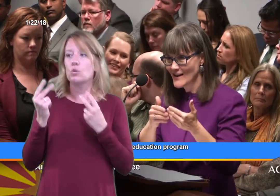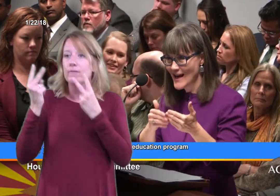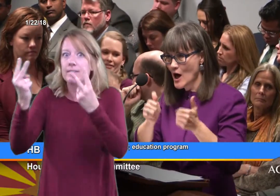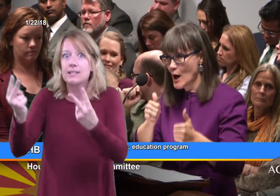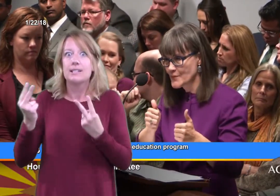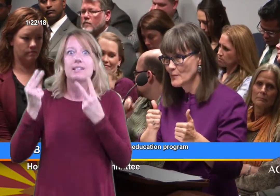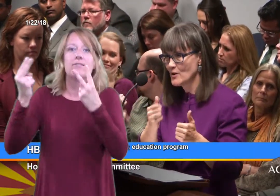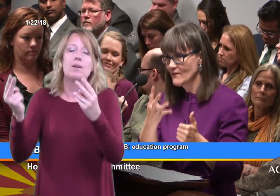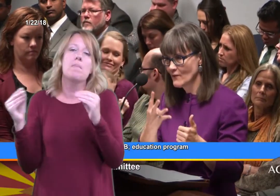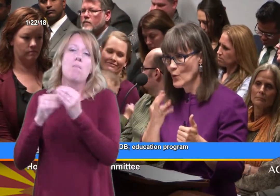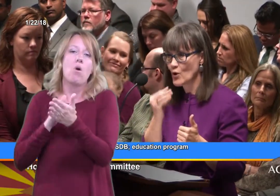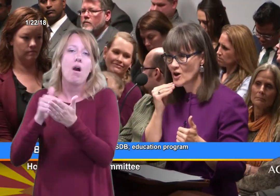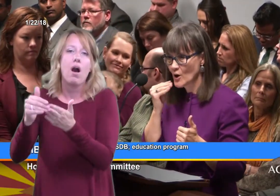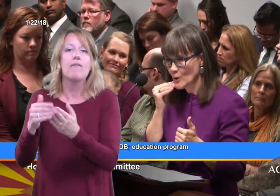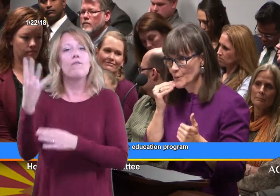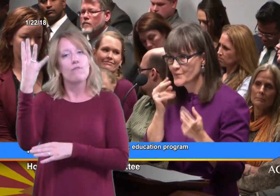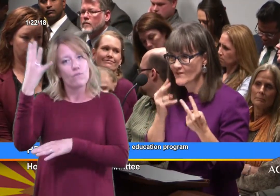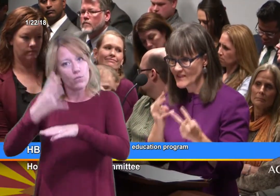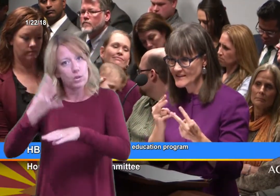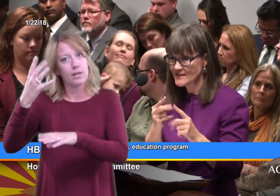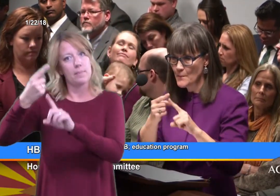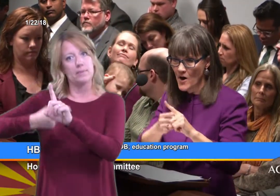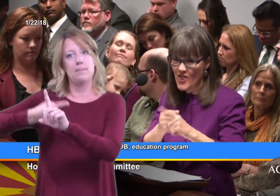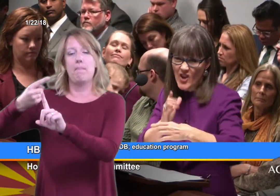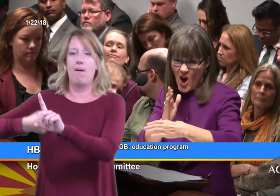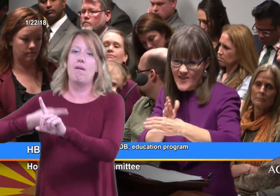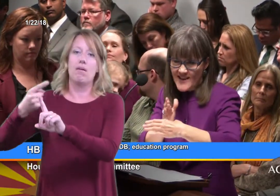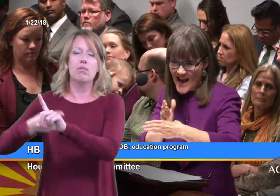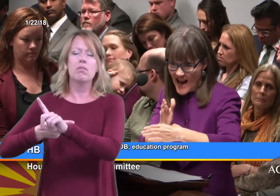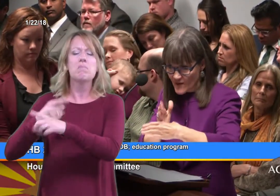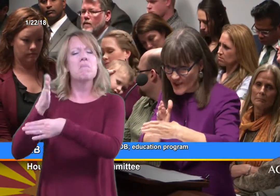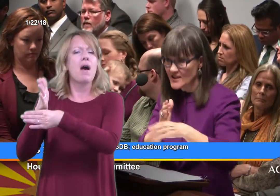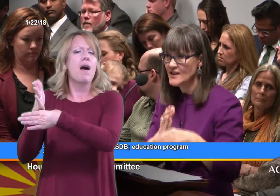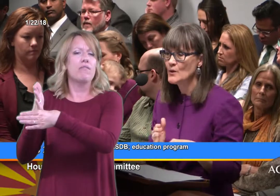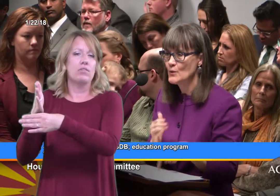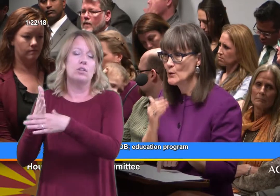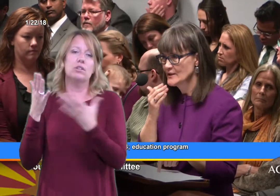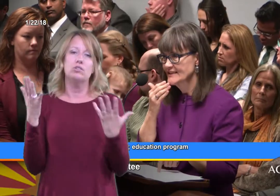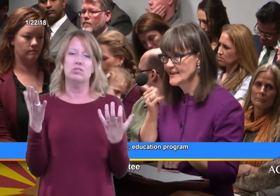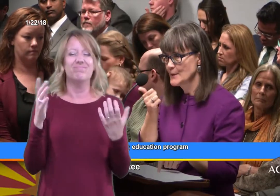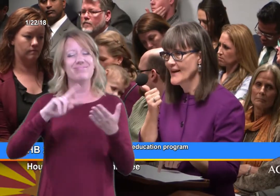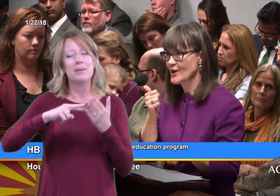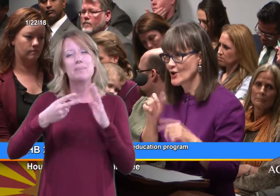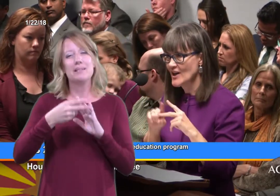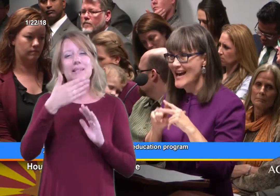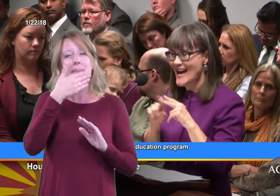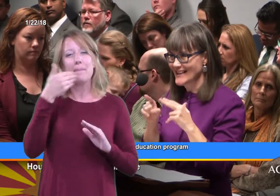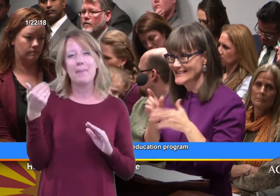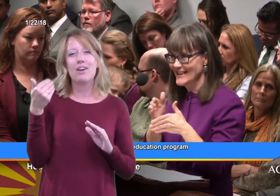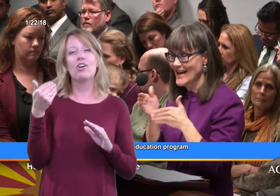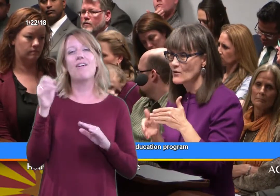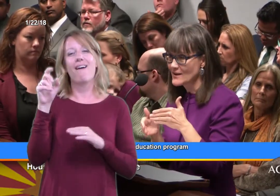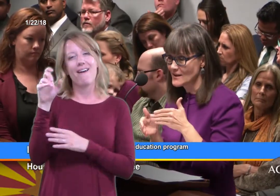that optimal 4 home visits a month, on the average, we will see better exit outcomes.